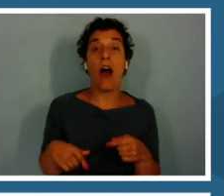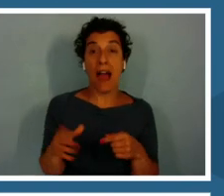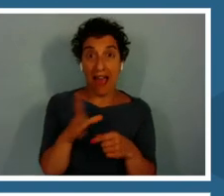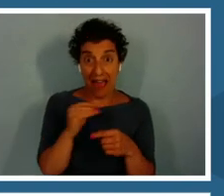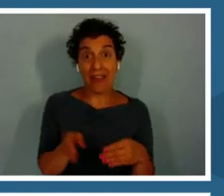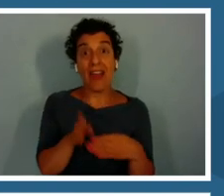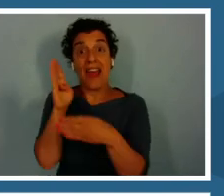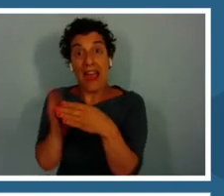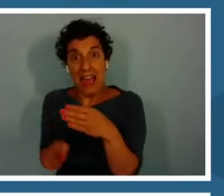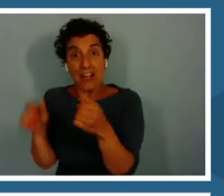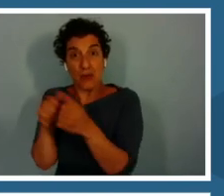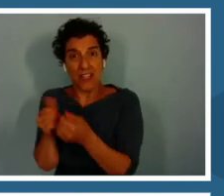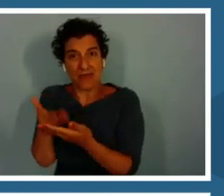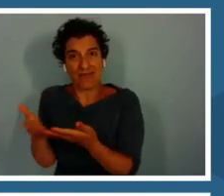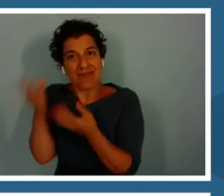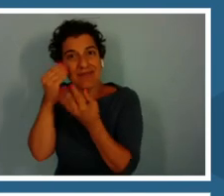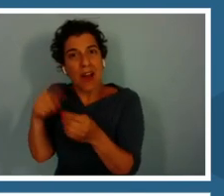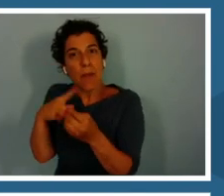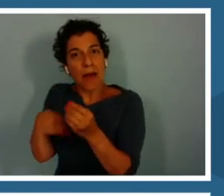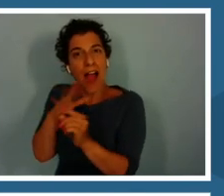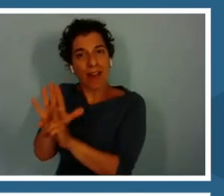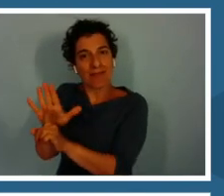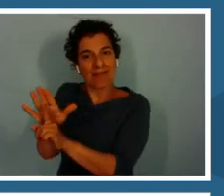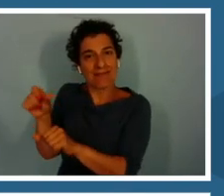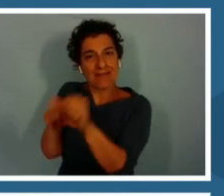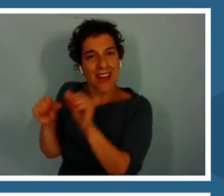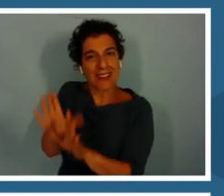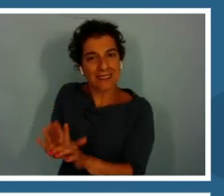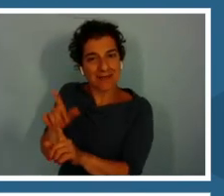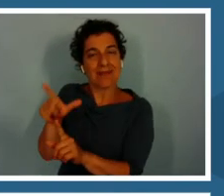There's a video about her work. Links to her lab in Gamboa.